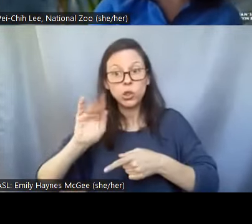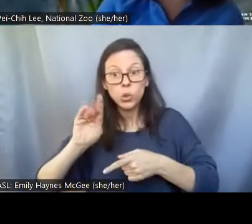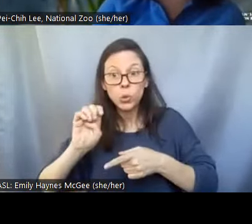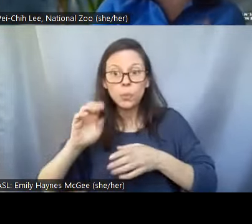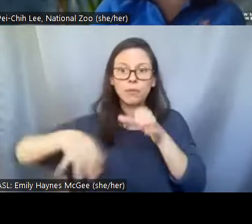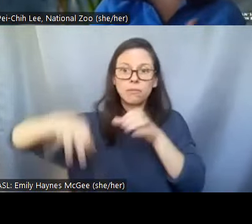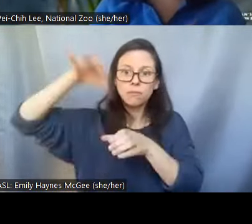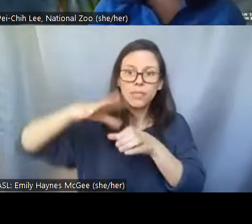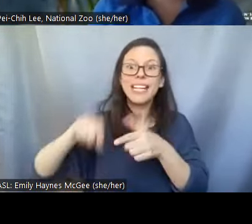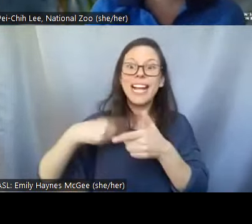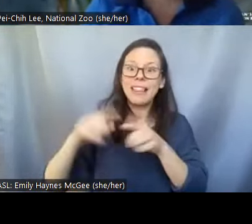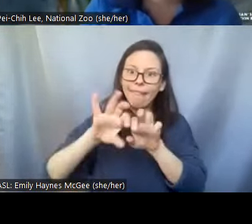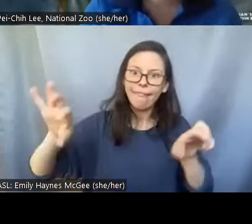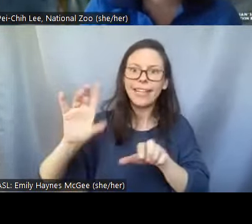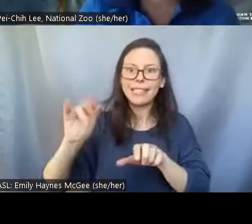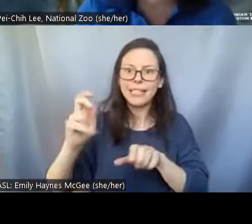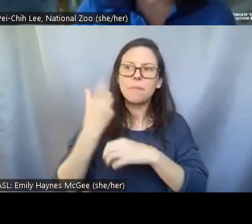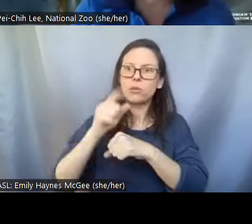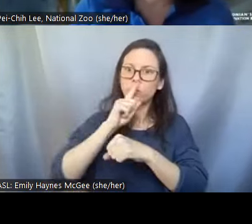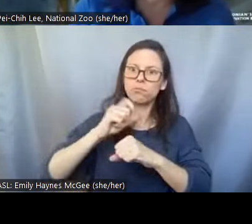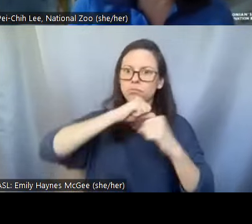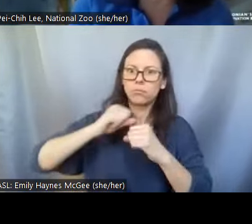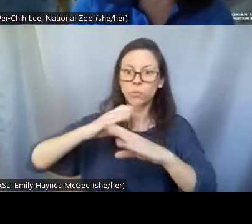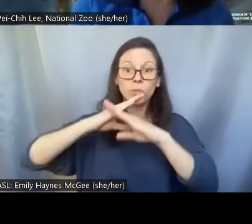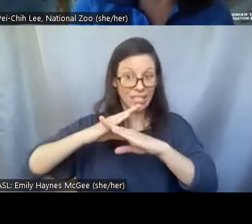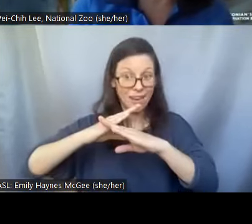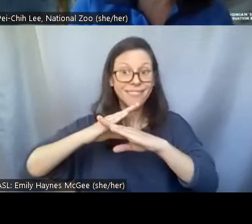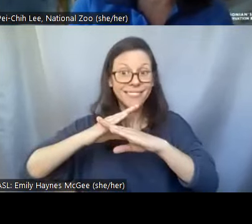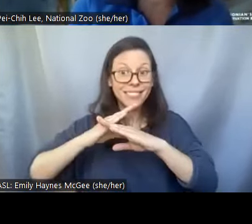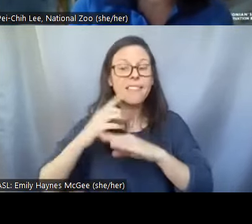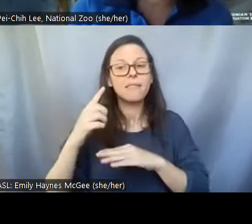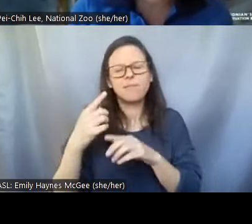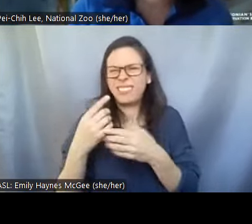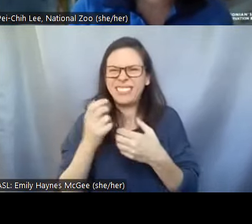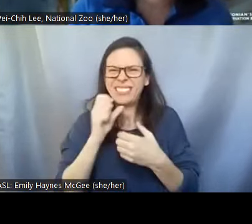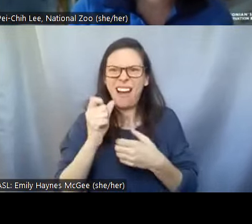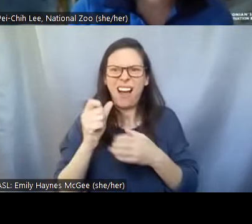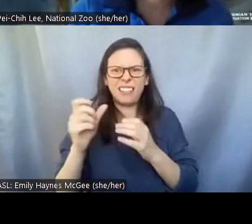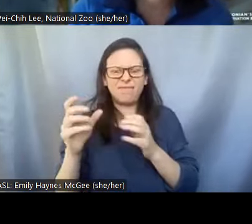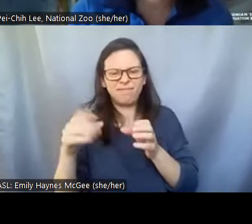for crowd damage. >>Shellie: So we had a question from ridge about I think it was what the tissue